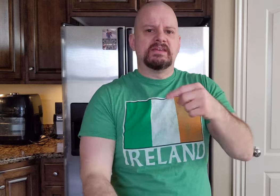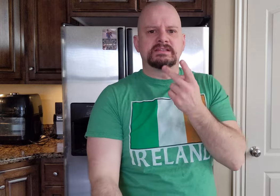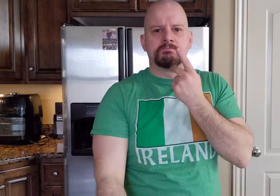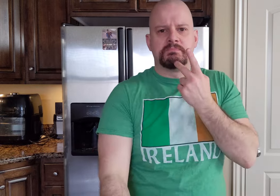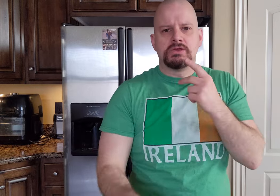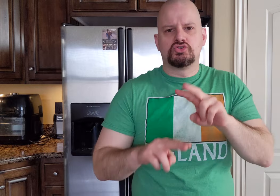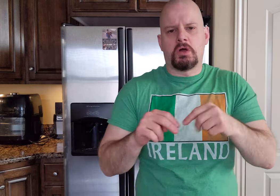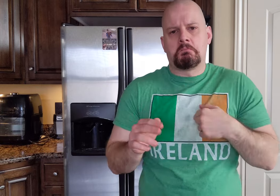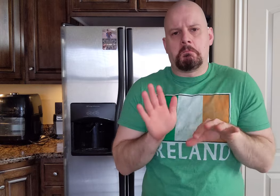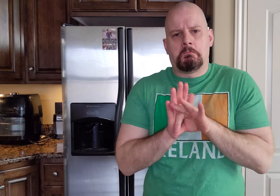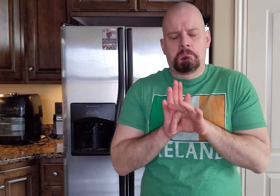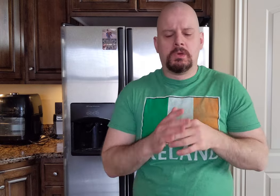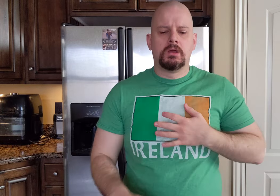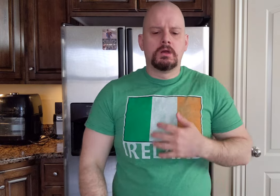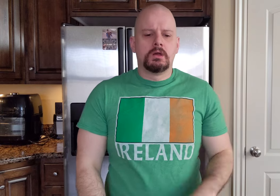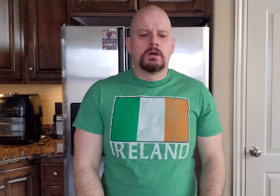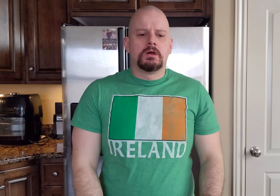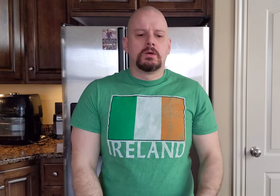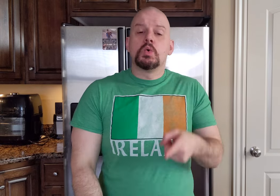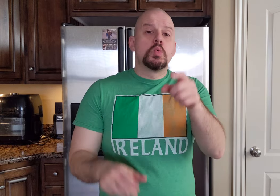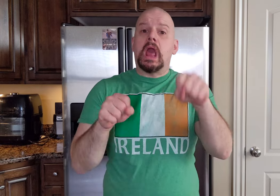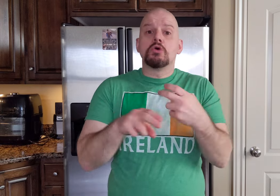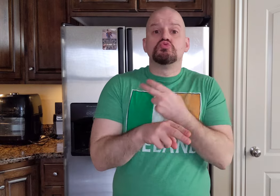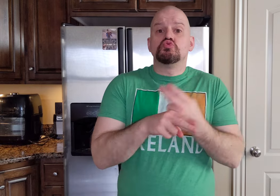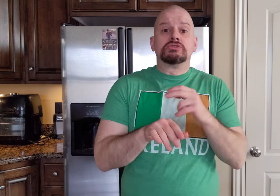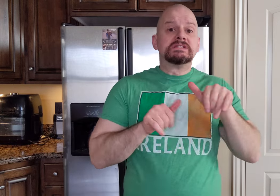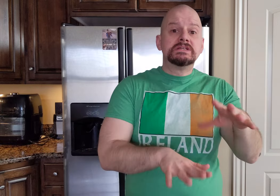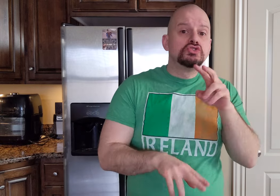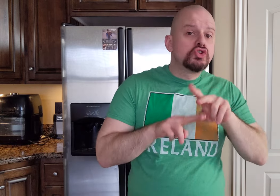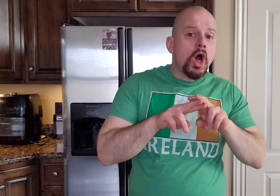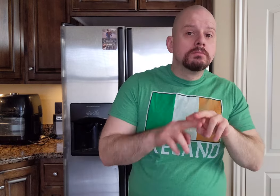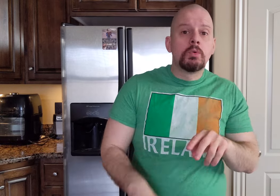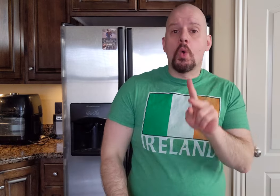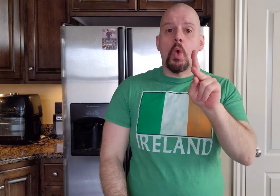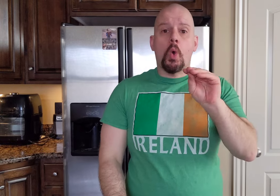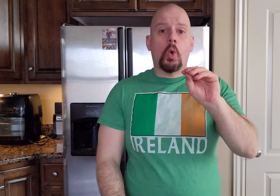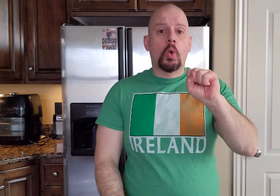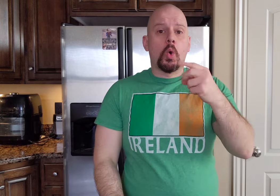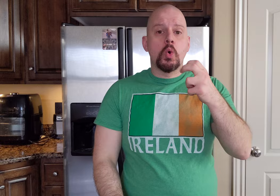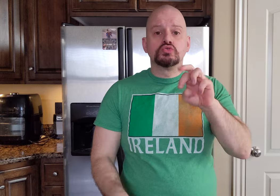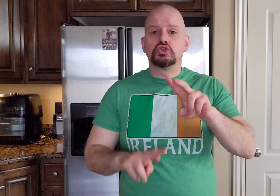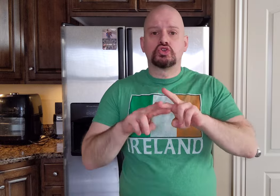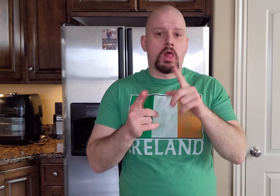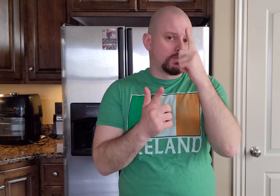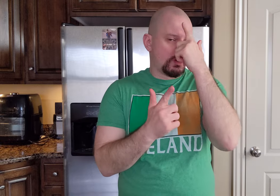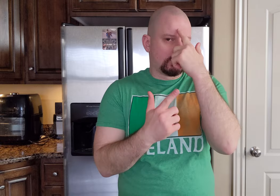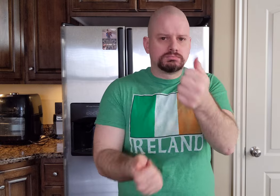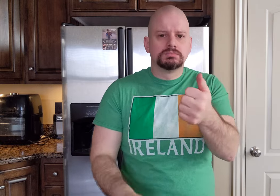I'm choosing pink salt. You can use sea salt or Kosher salt but